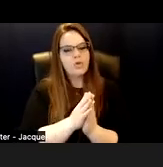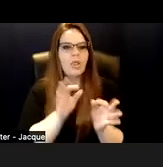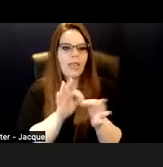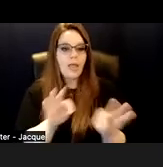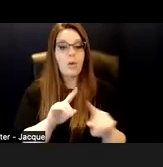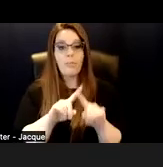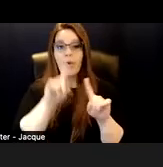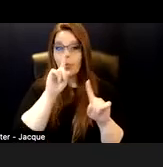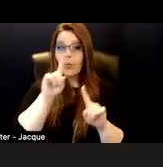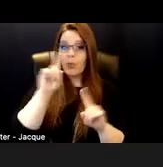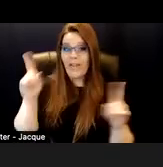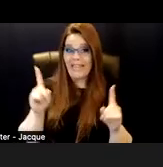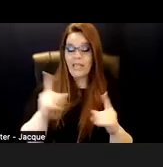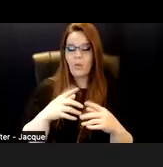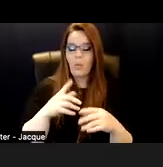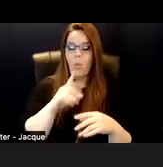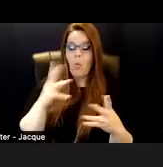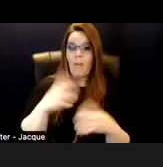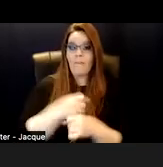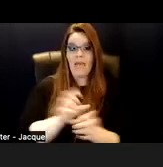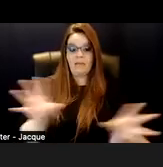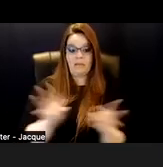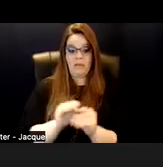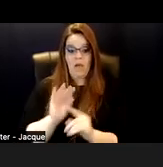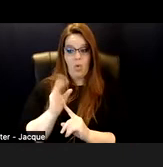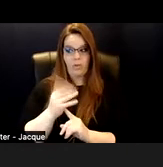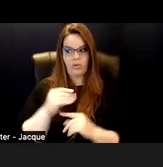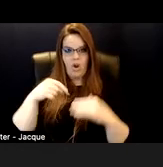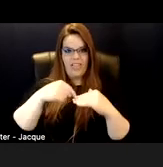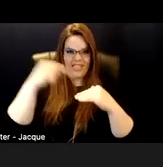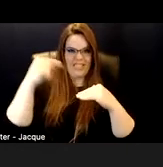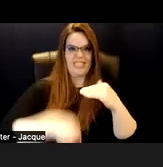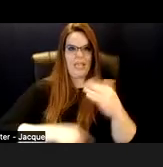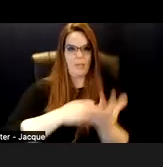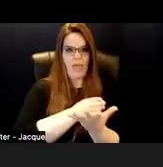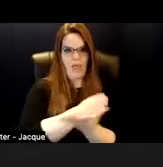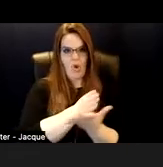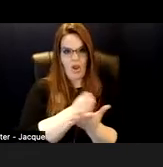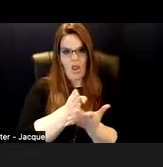are these deep culture areas that a person has to live in the culture and learn